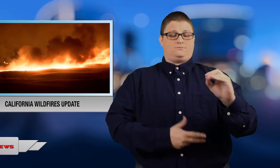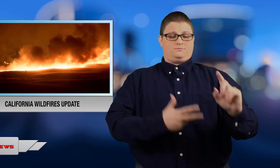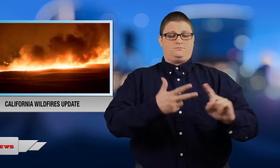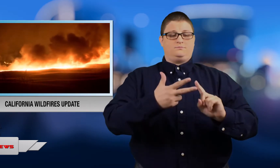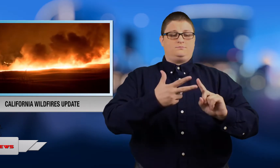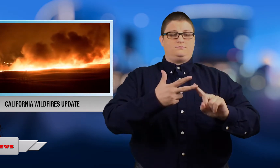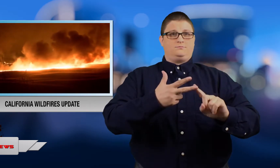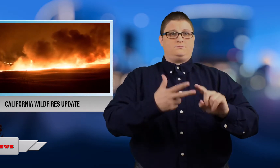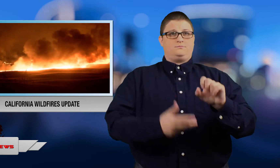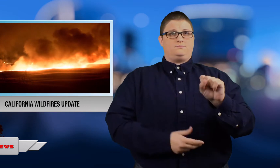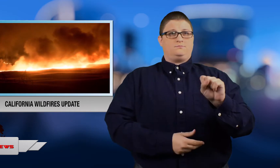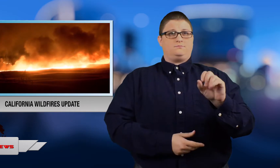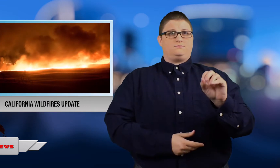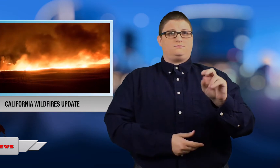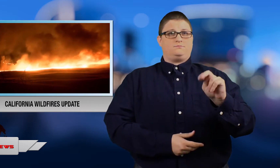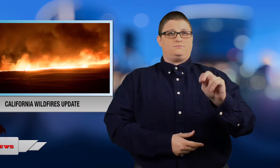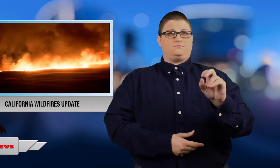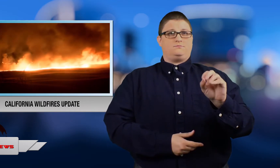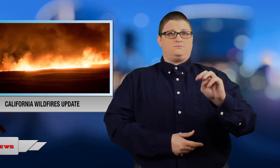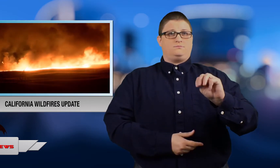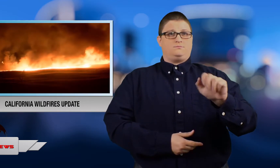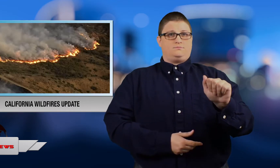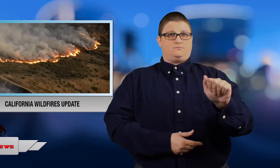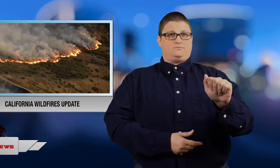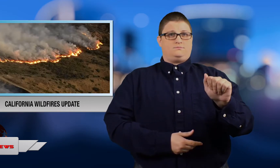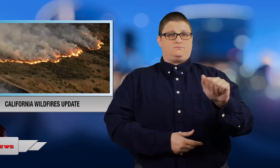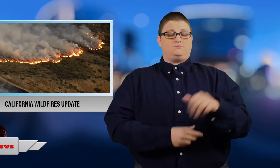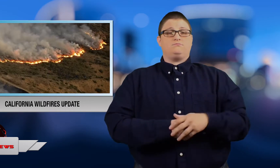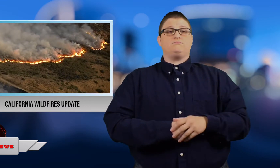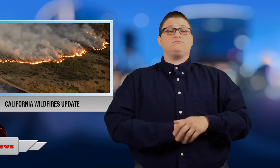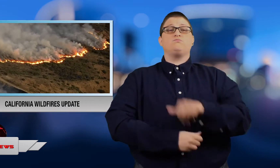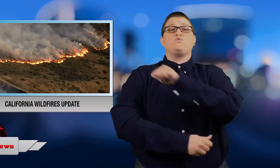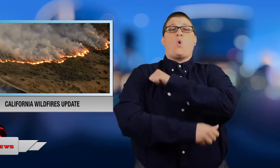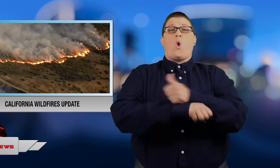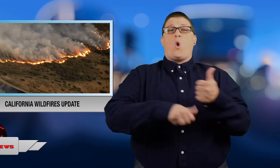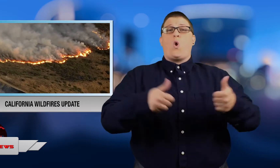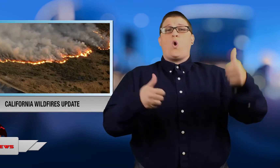and Sonoma County. Authorities are telling